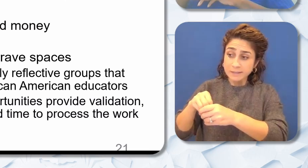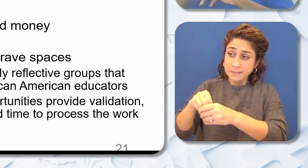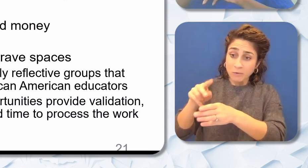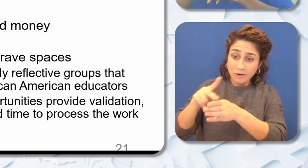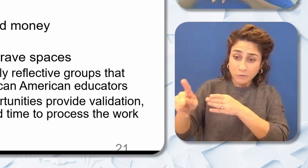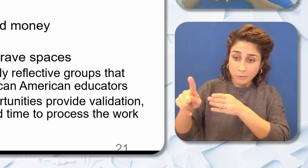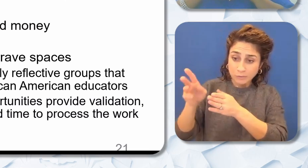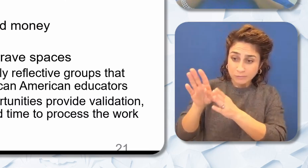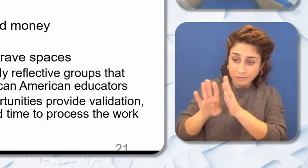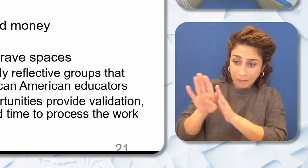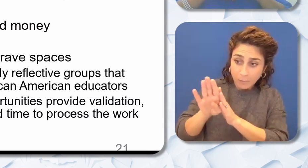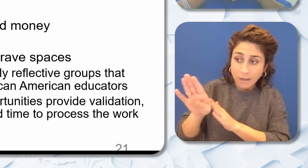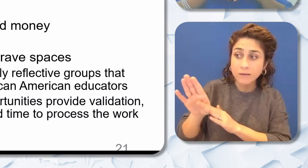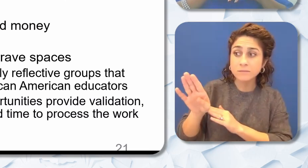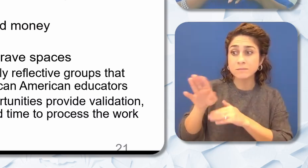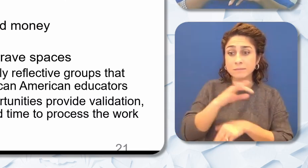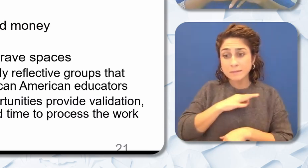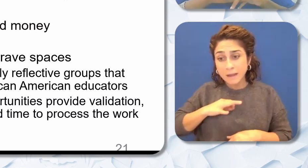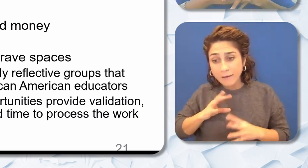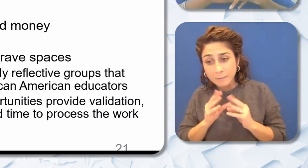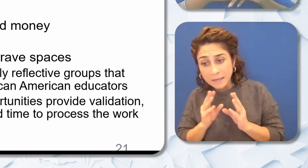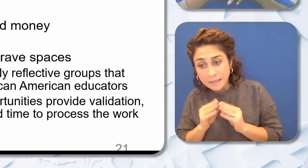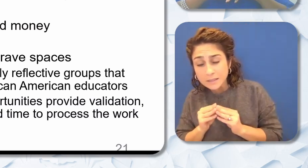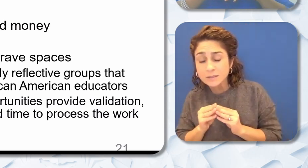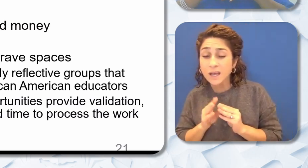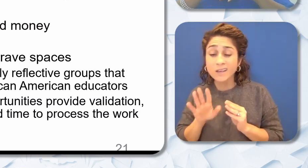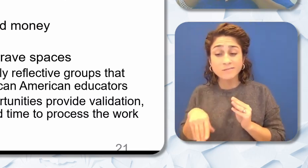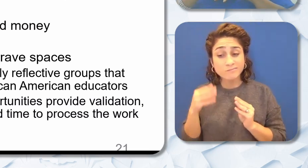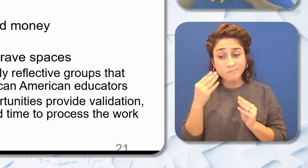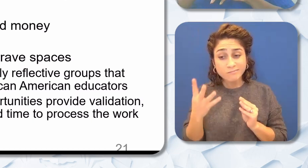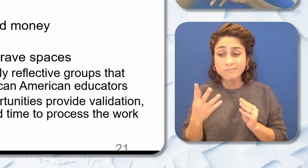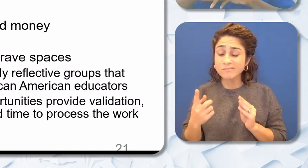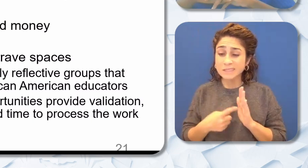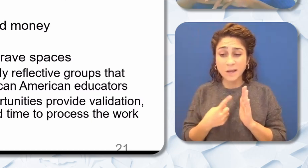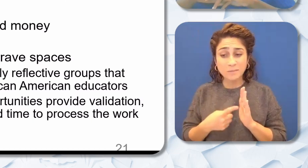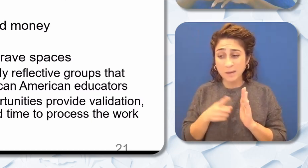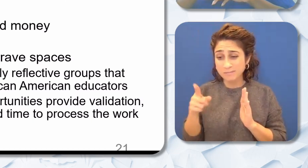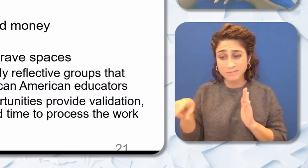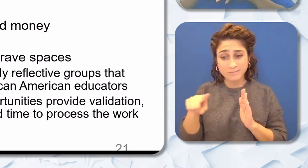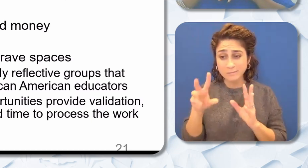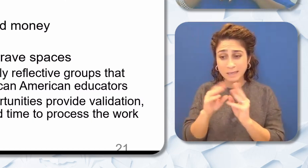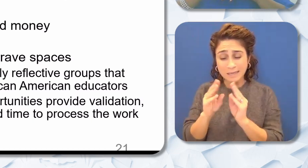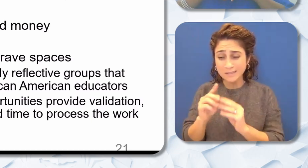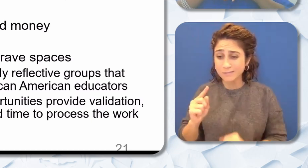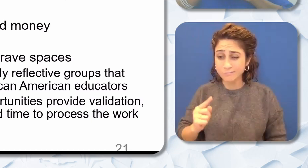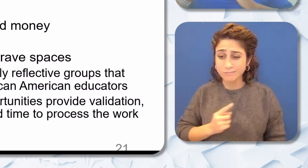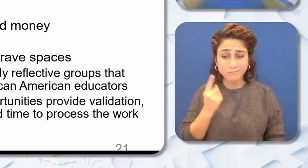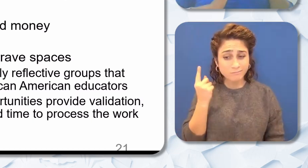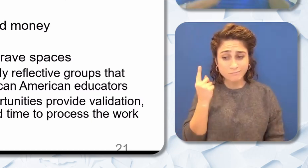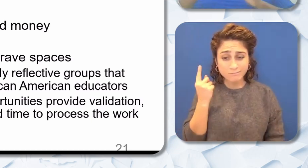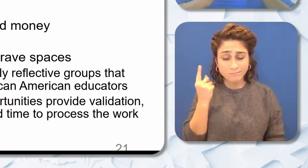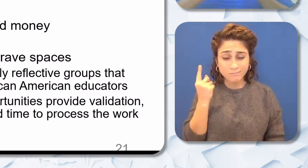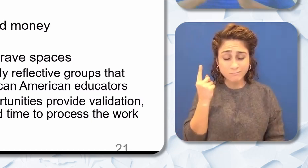you how often some of those meetings have been very offensive. And so we need to shift how we